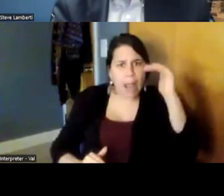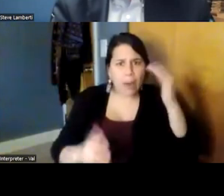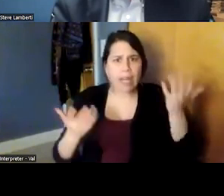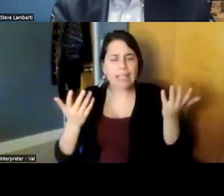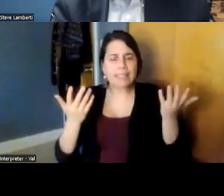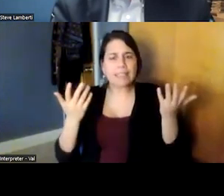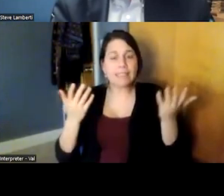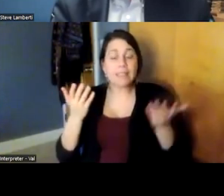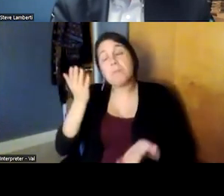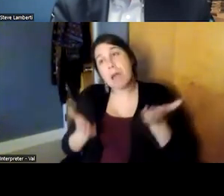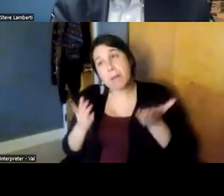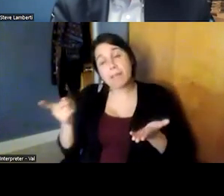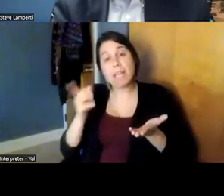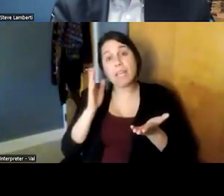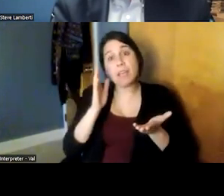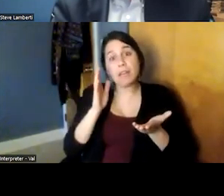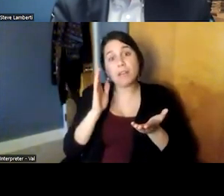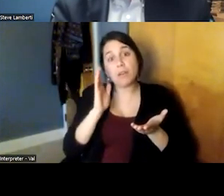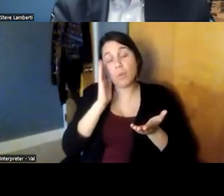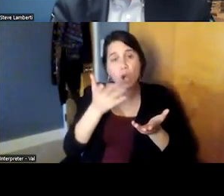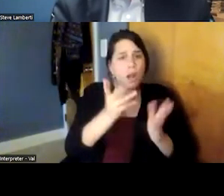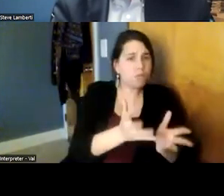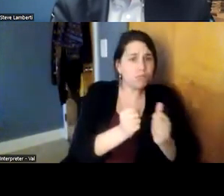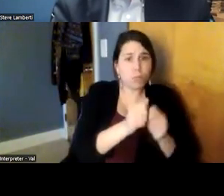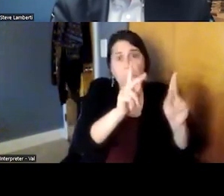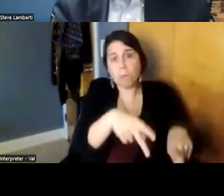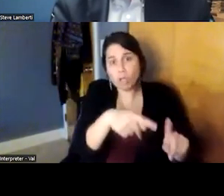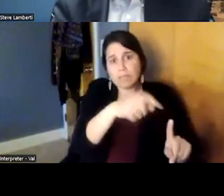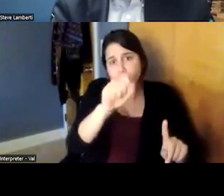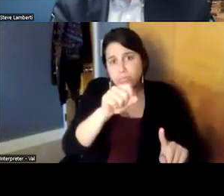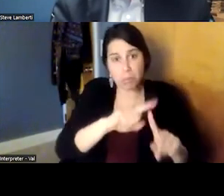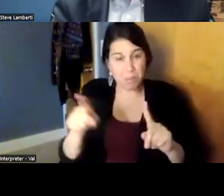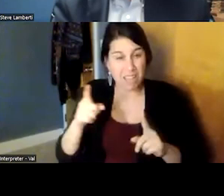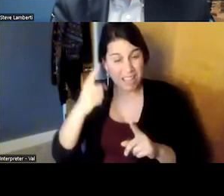he might explore some of those with individuals and so i think there's a number of ways in which